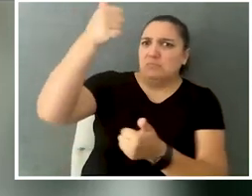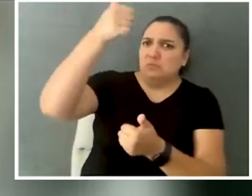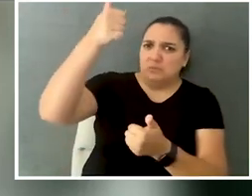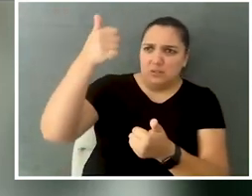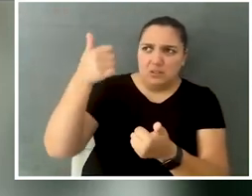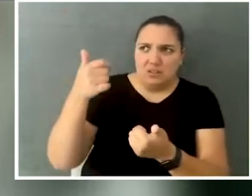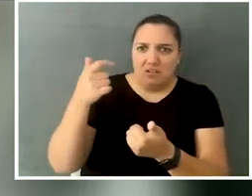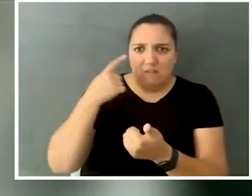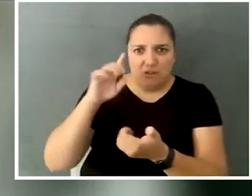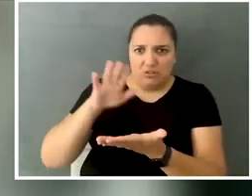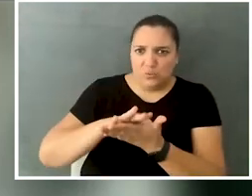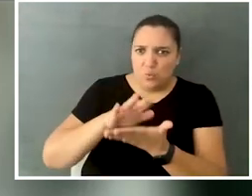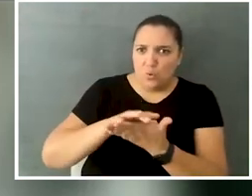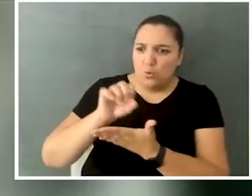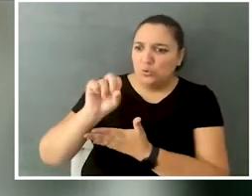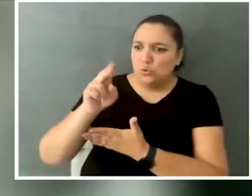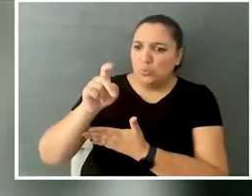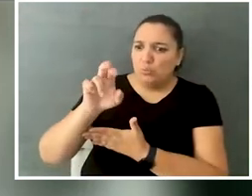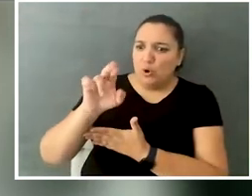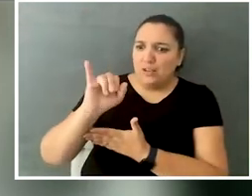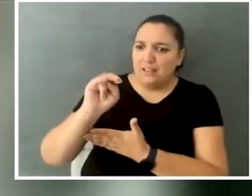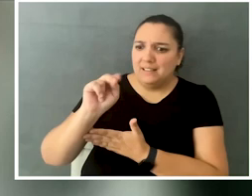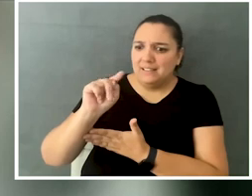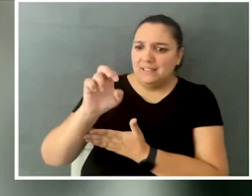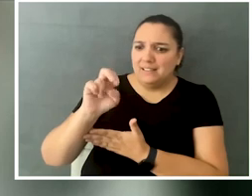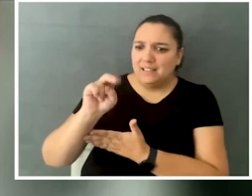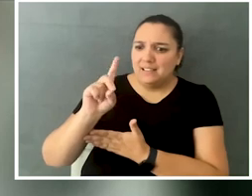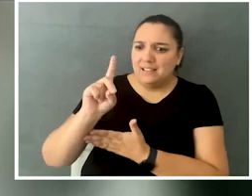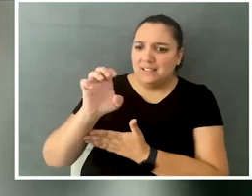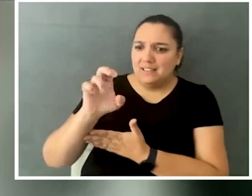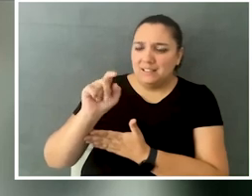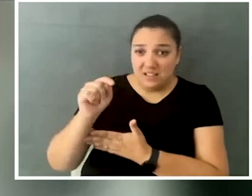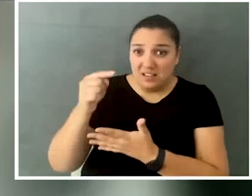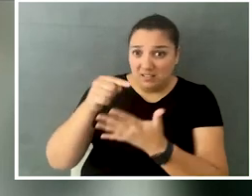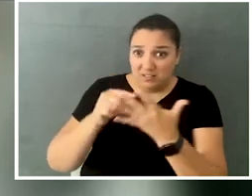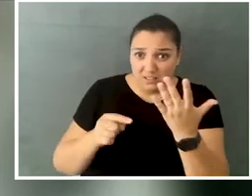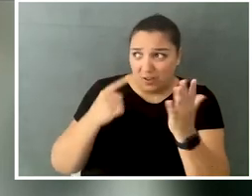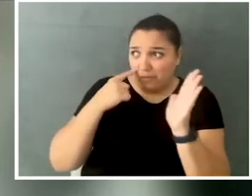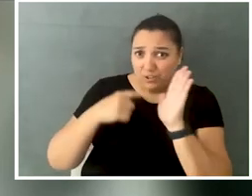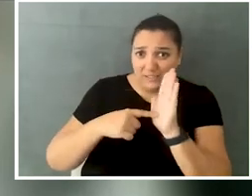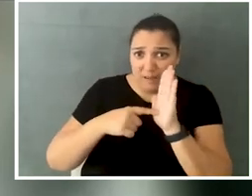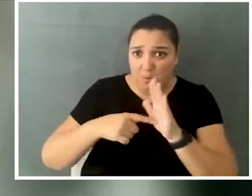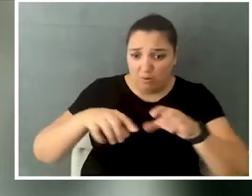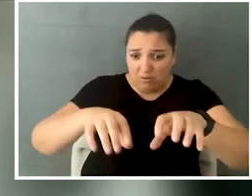and making sure that the superintendent understood that things that a lot of people don't think about, like that sinks weren't at a height